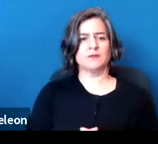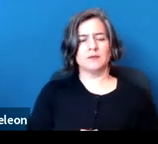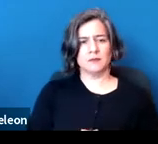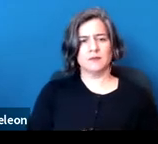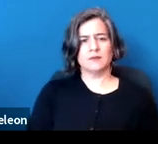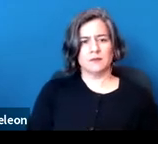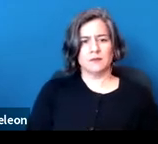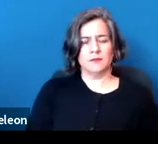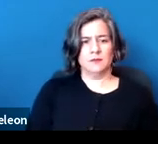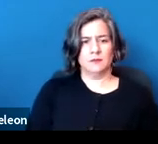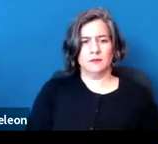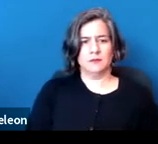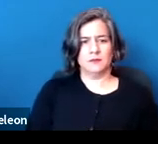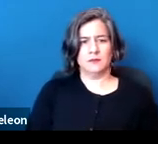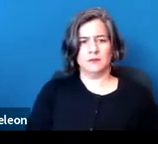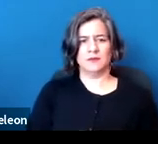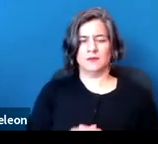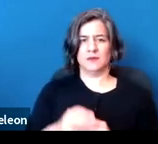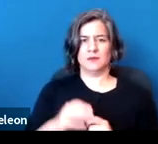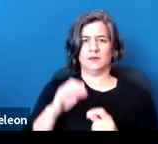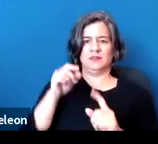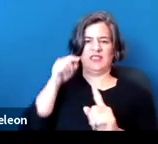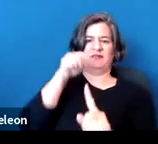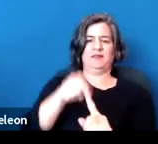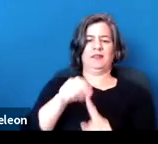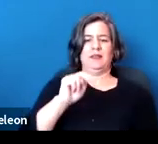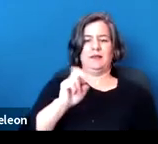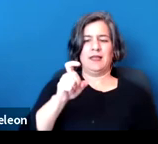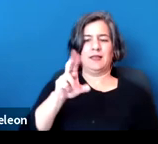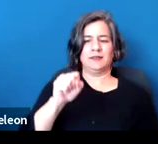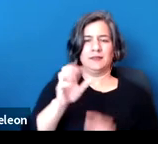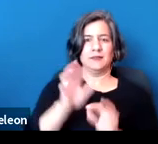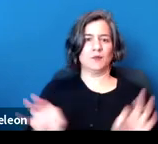We want to highlight, of course, that nexus matters, and we'll talk about this on one